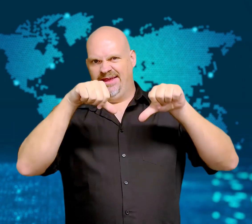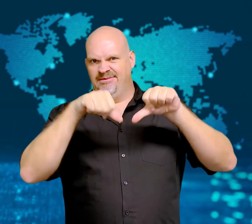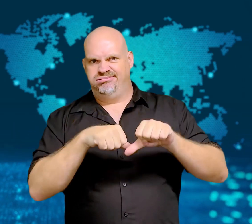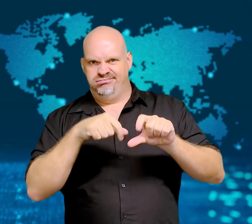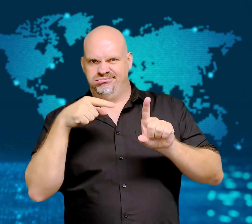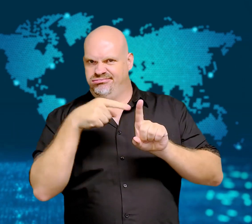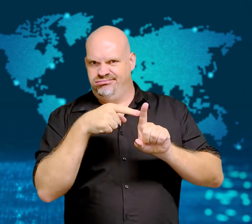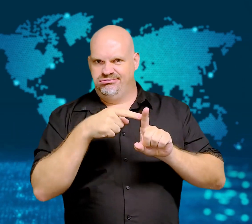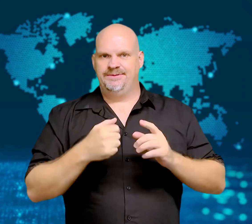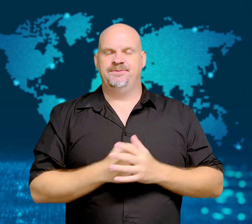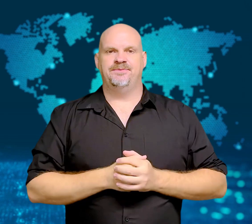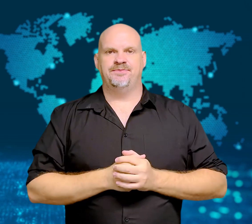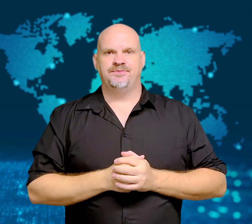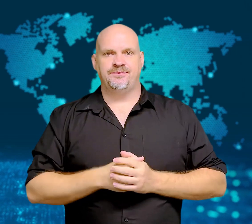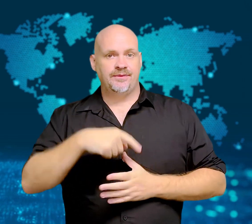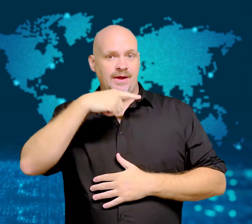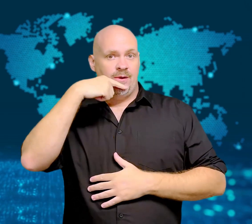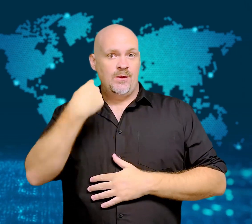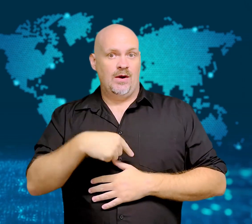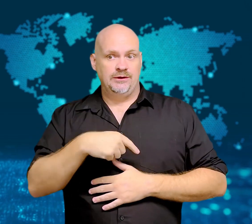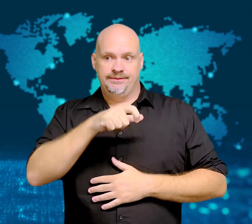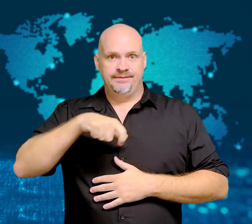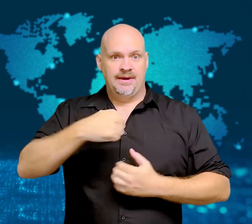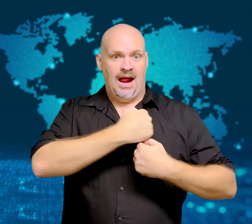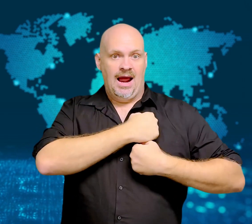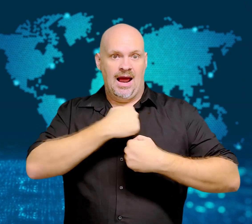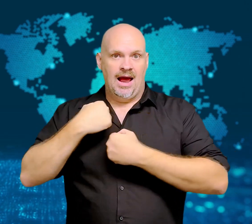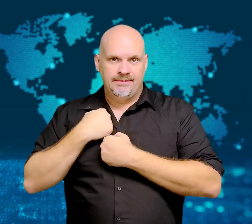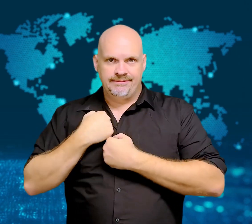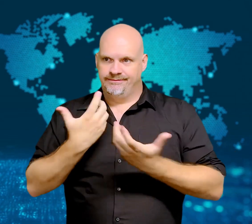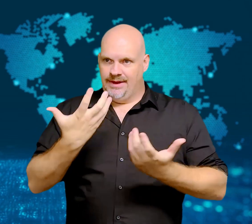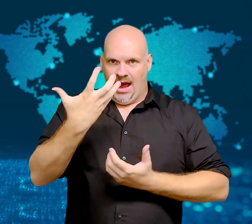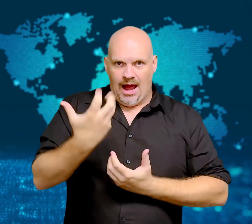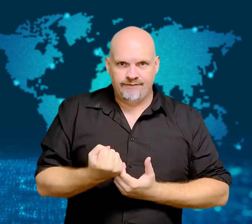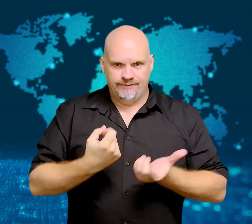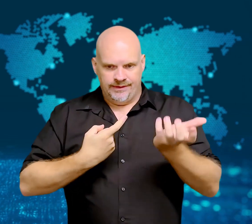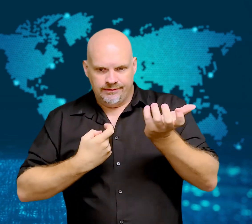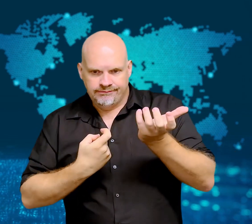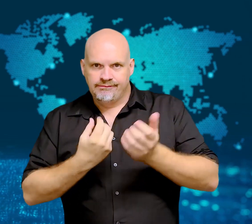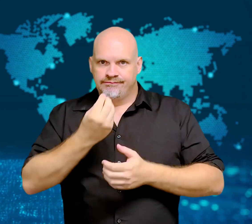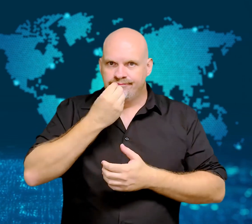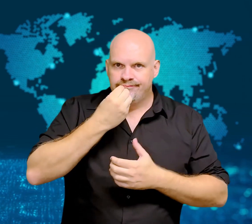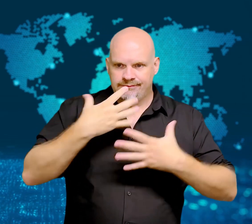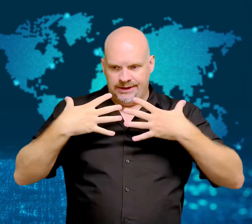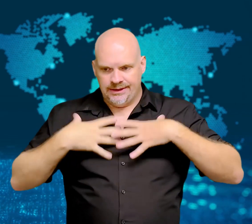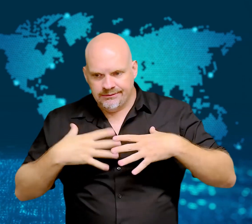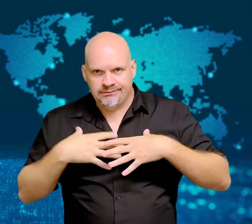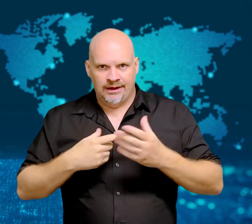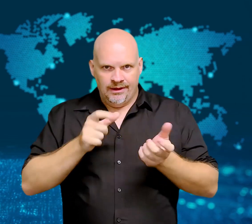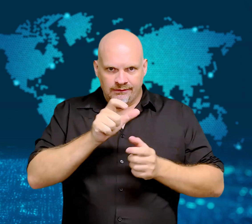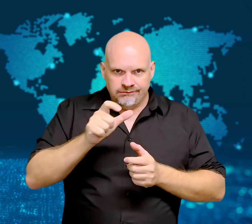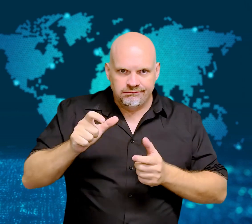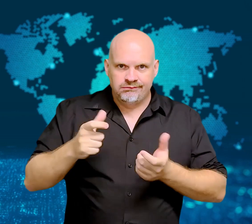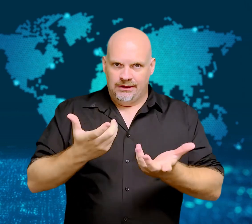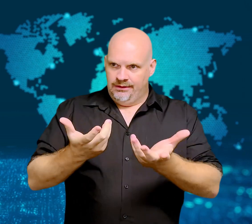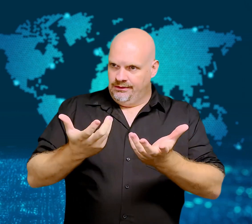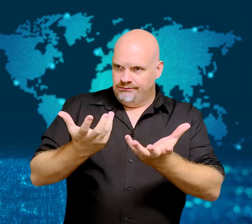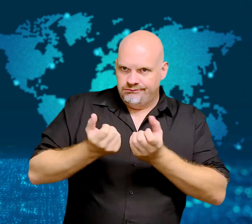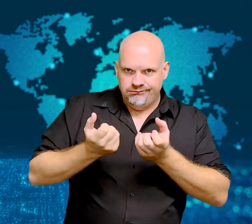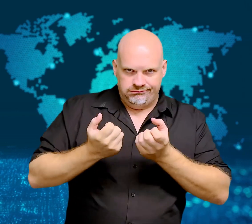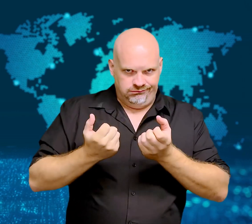Russian troops are lacking supplies and are no longer advancing.